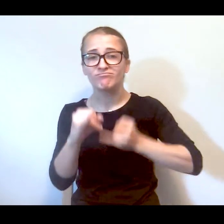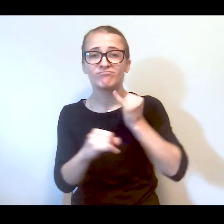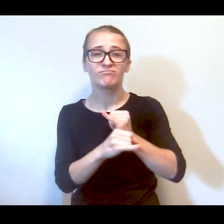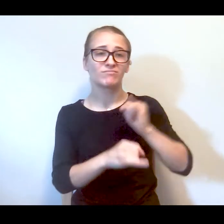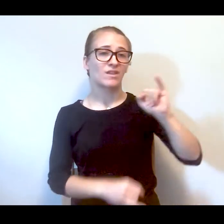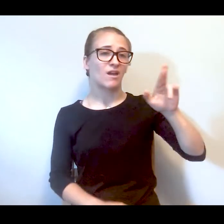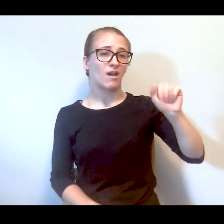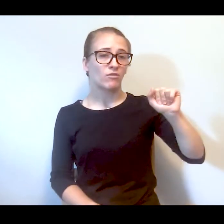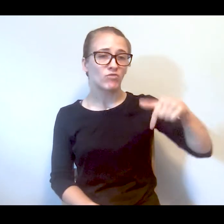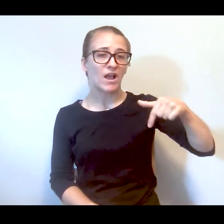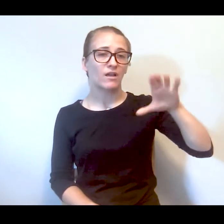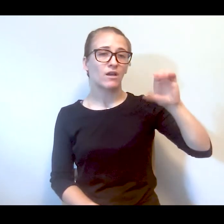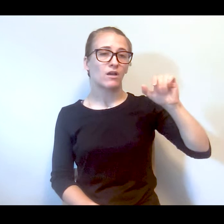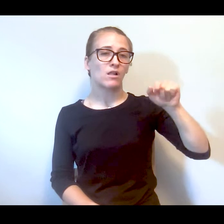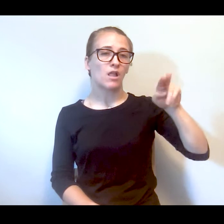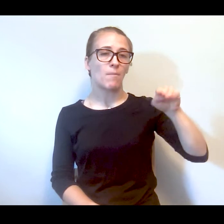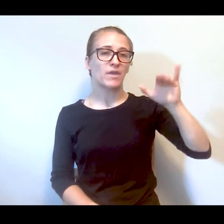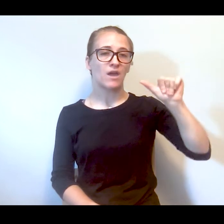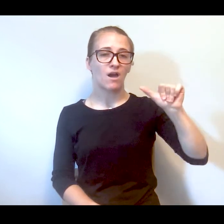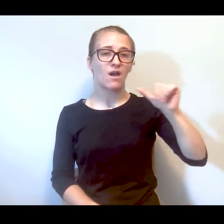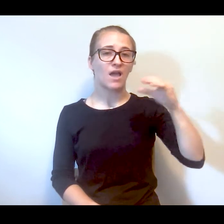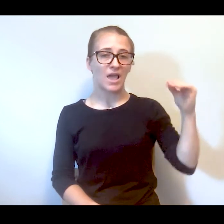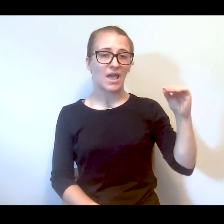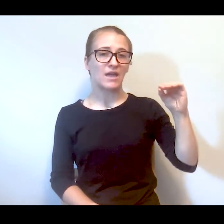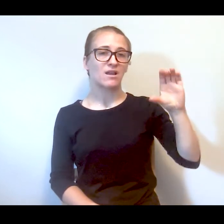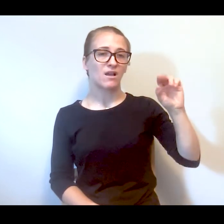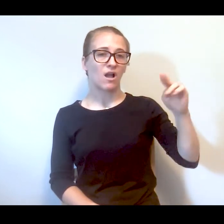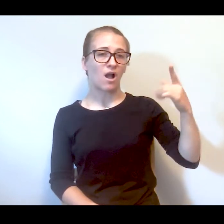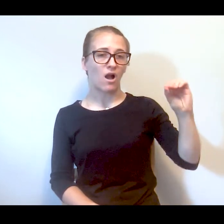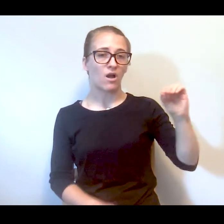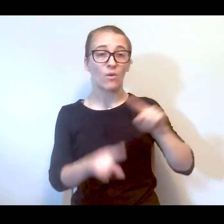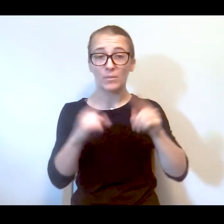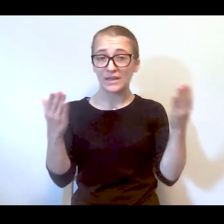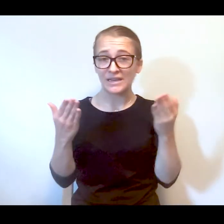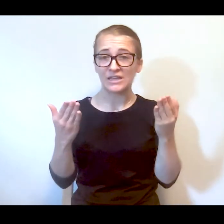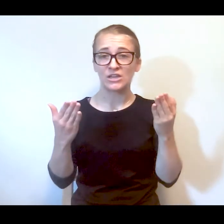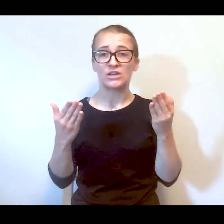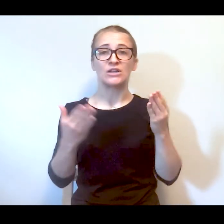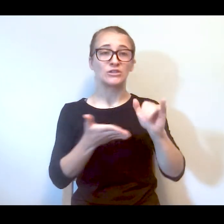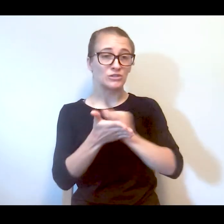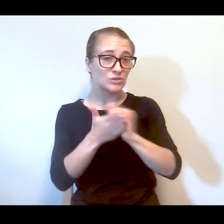internationally in Iraq, Columbia and congo. But